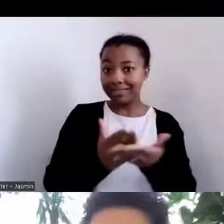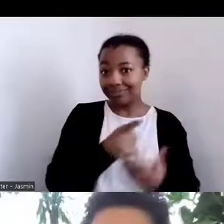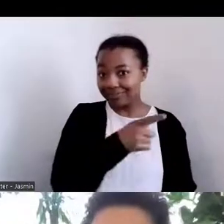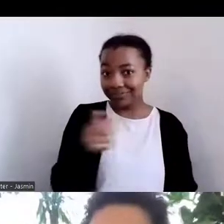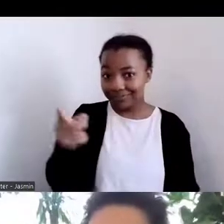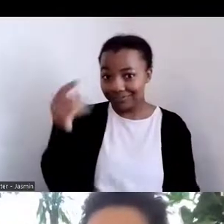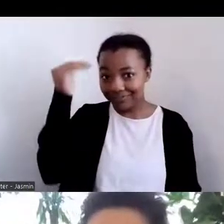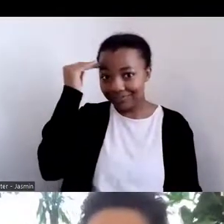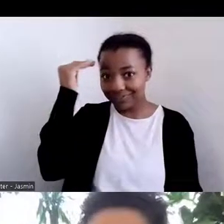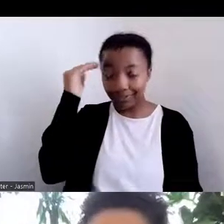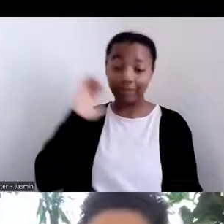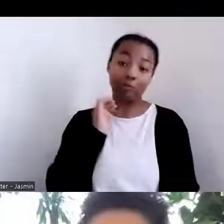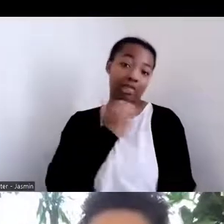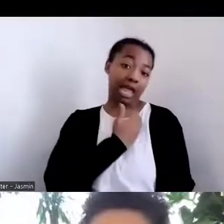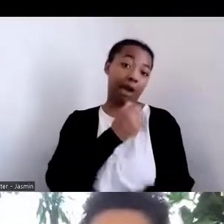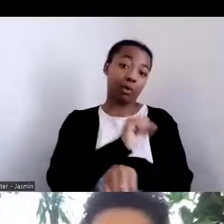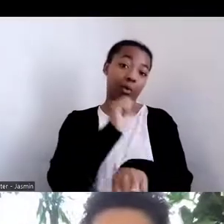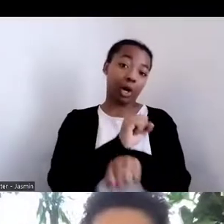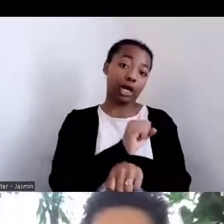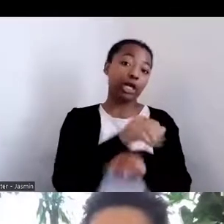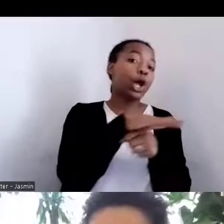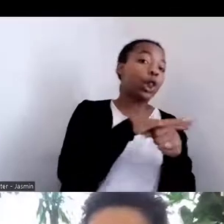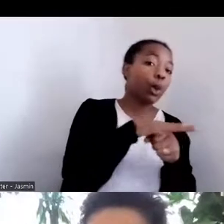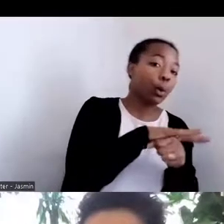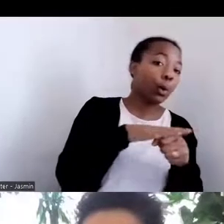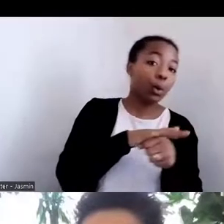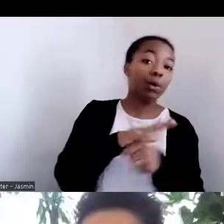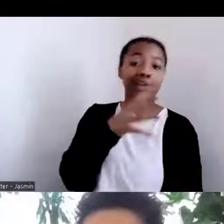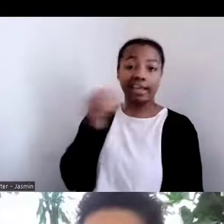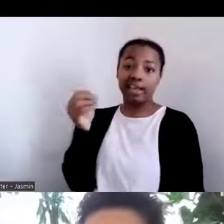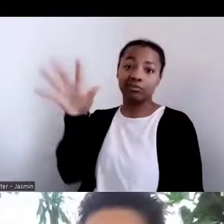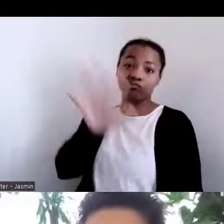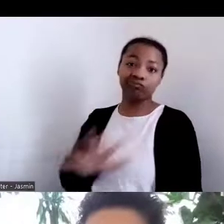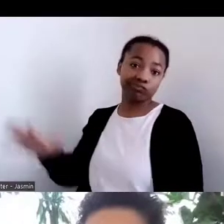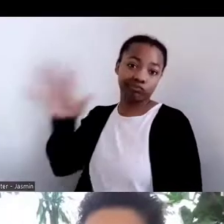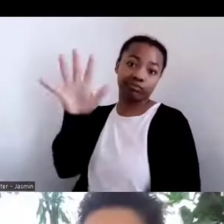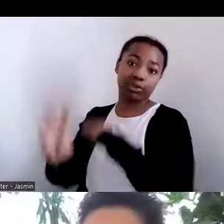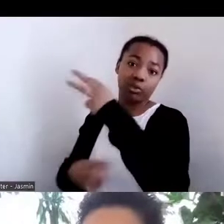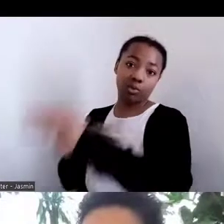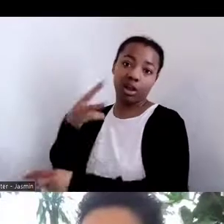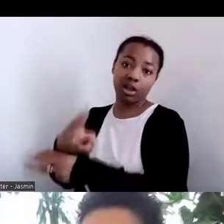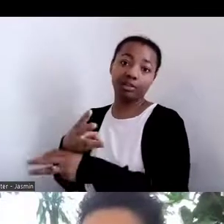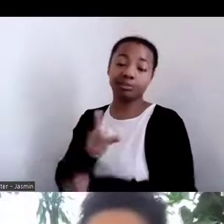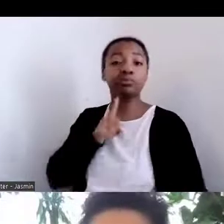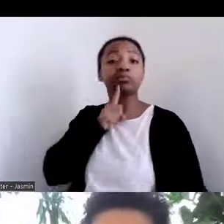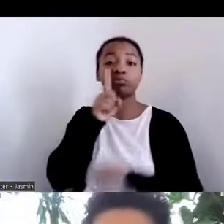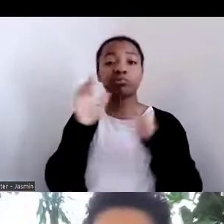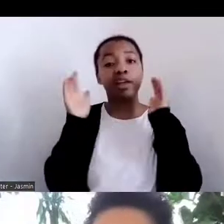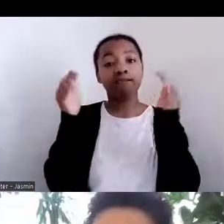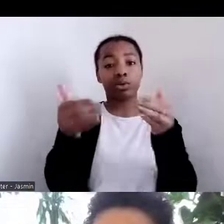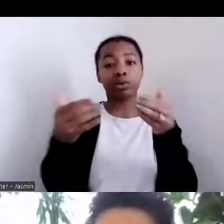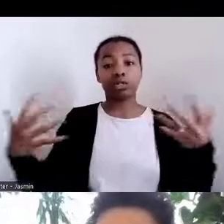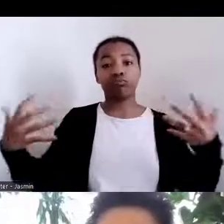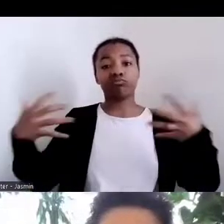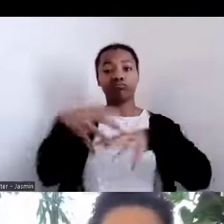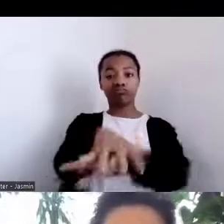level to the international level -- we really pay focus on the integration of community engagement and community